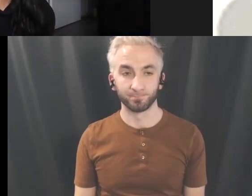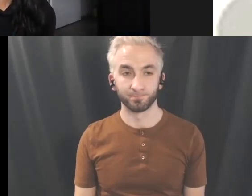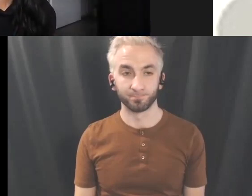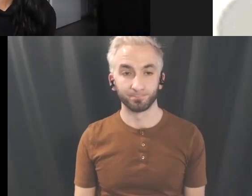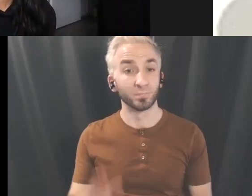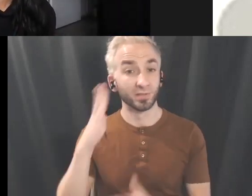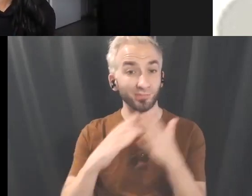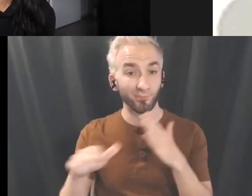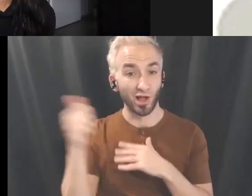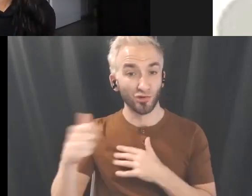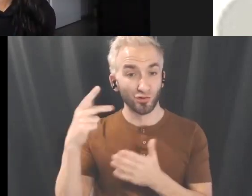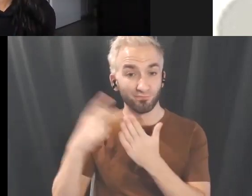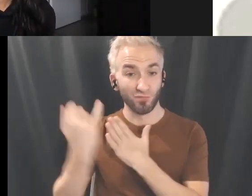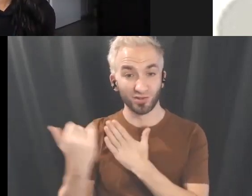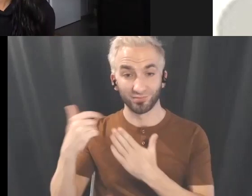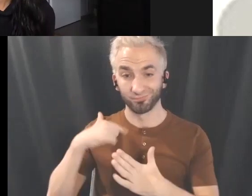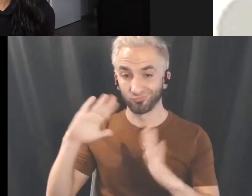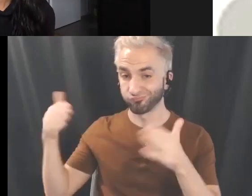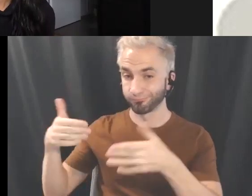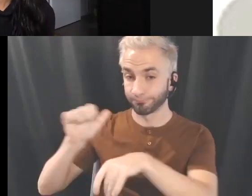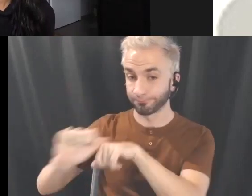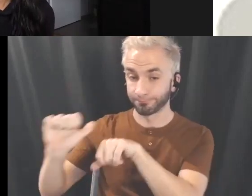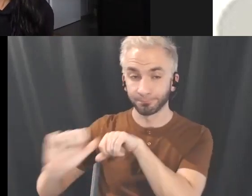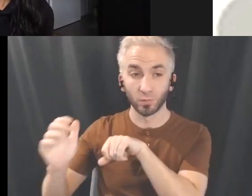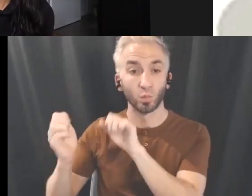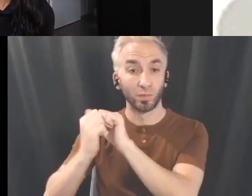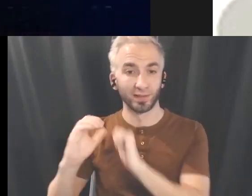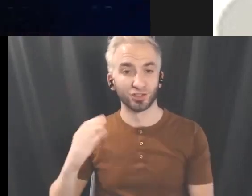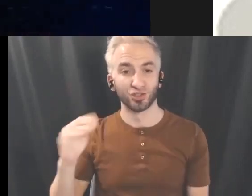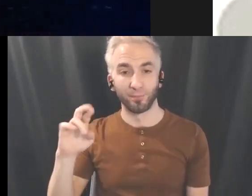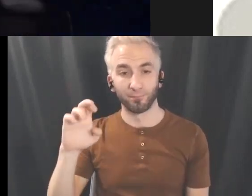Some of the other projects that I'm currently working on with Chimerik are We Were One.